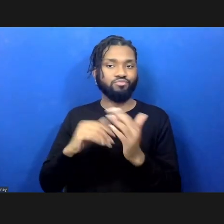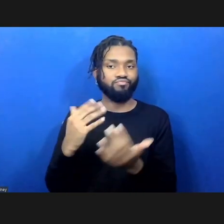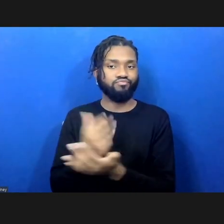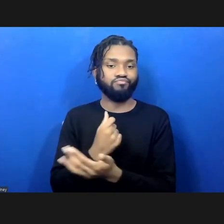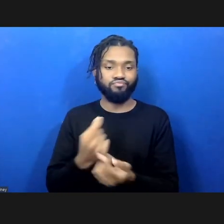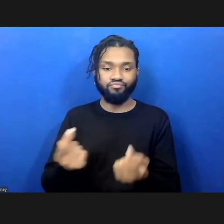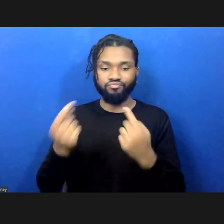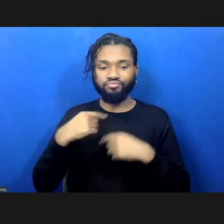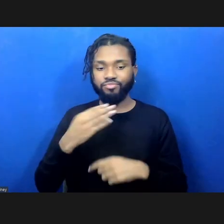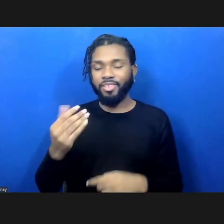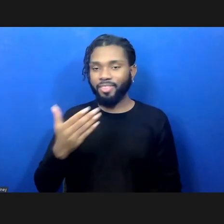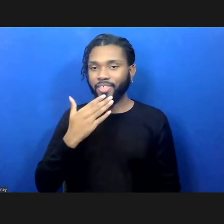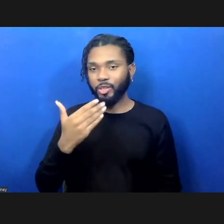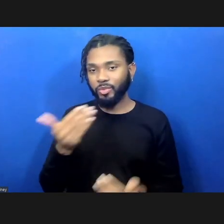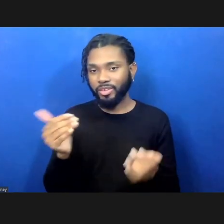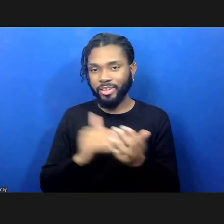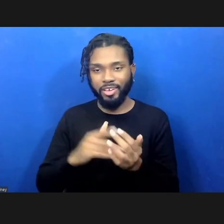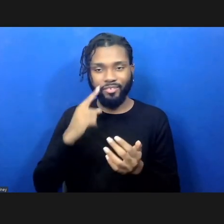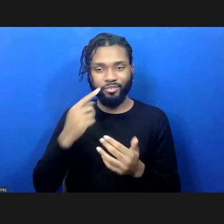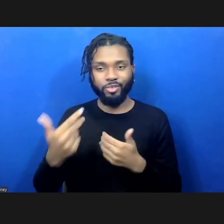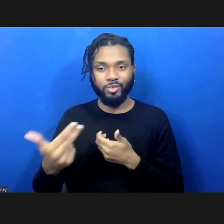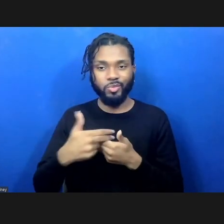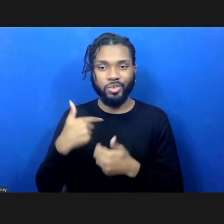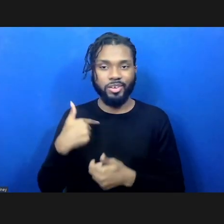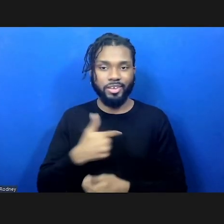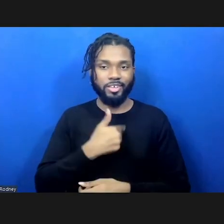And thanks again for joining us. Good night, everyone.